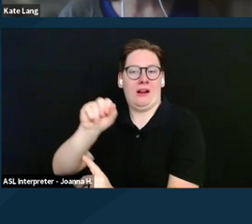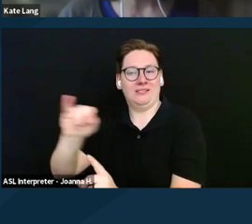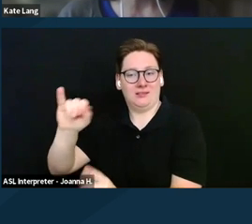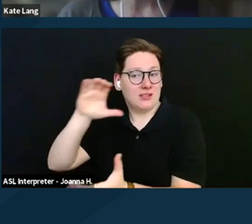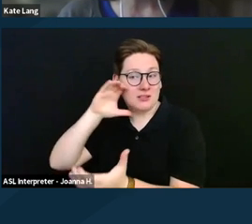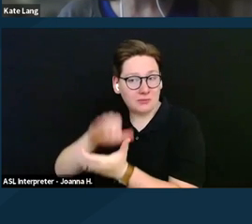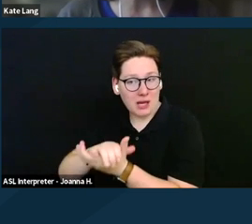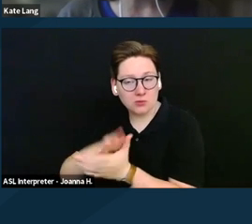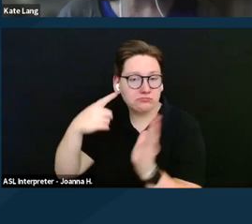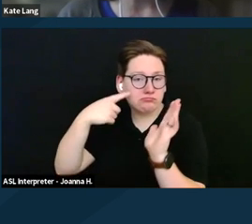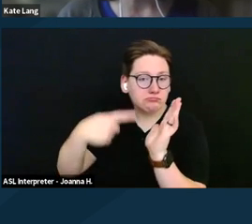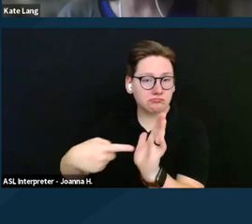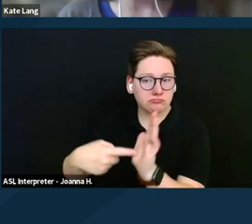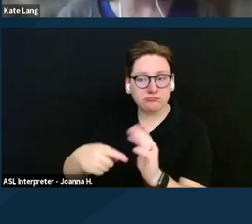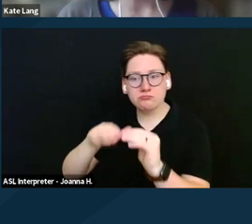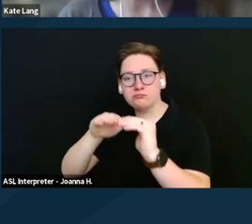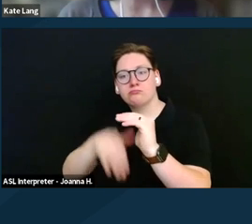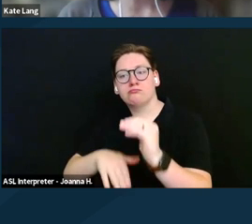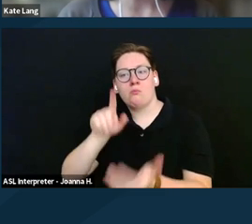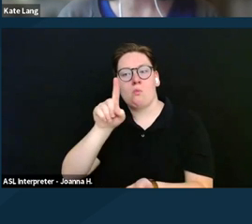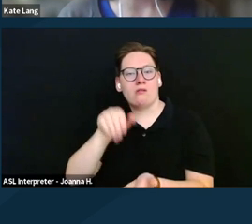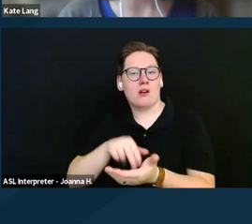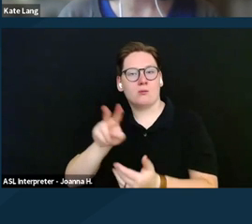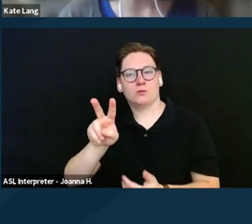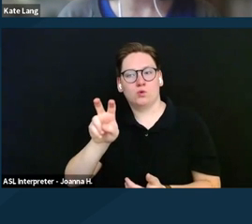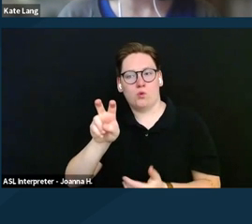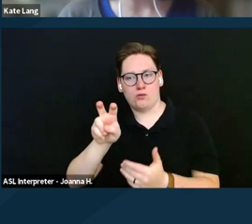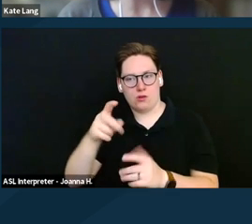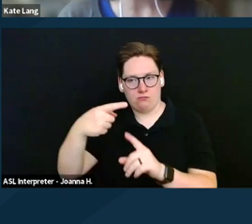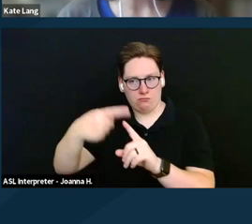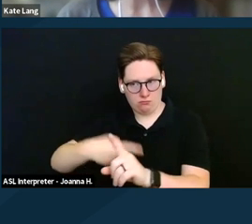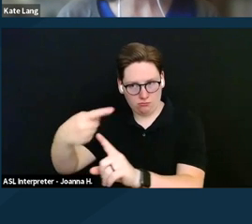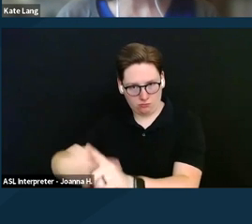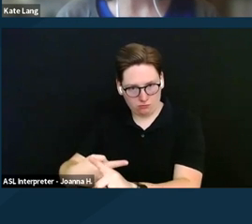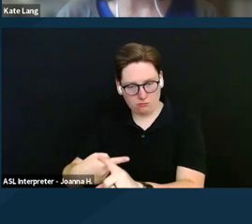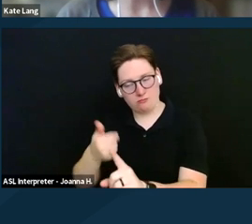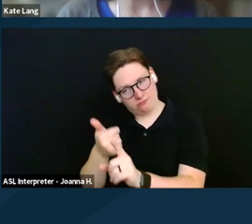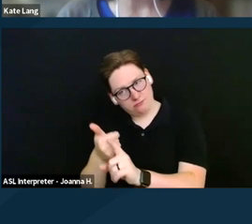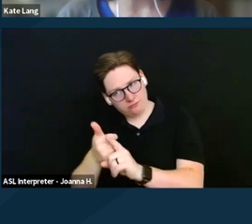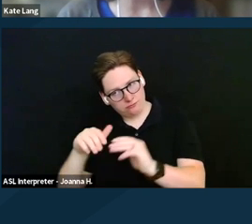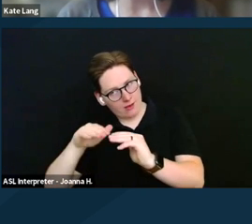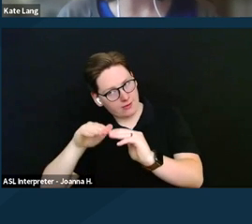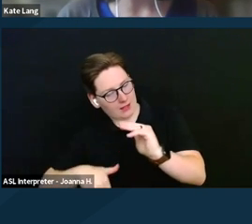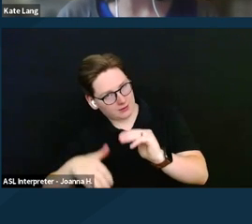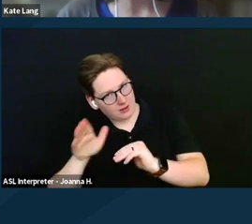such as less than $1,200 a month, which is less than the federal poverty level